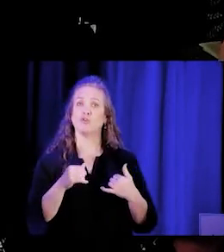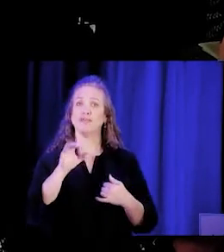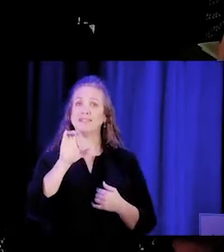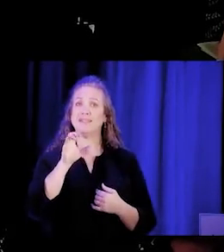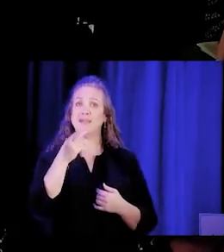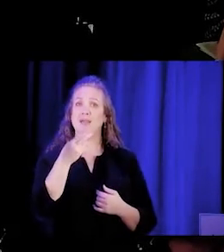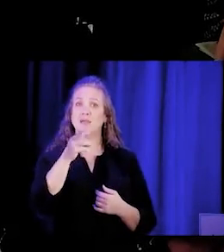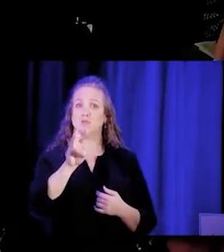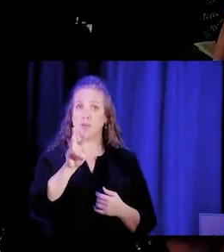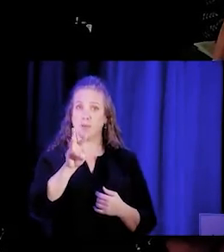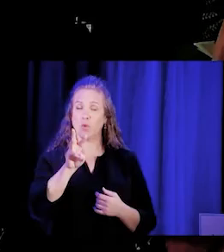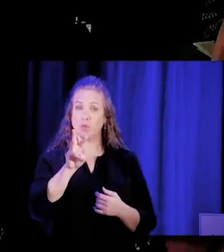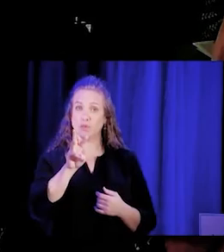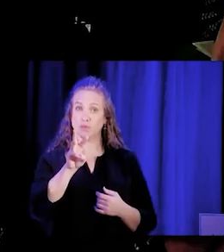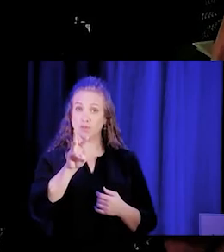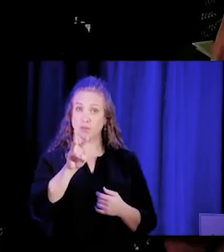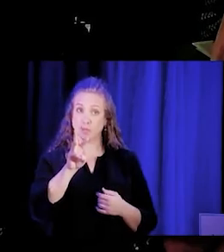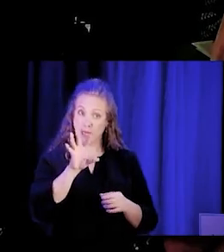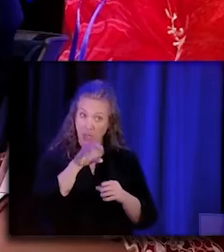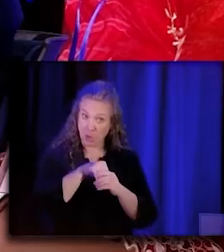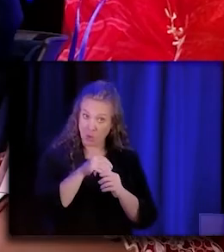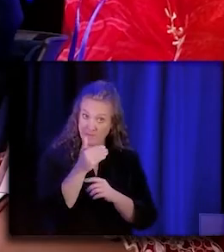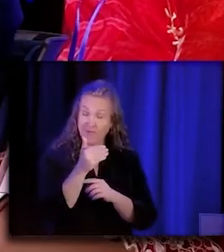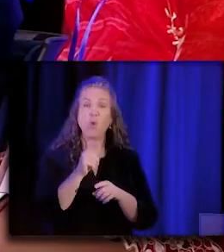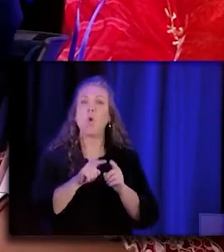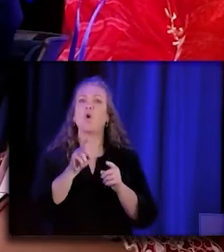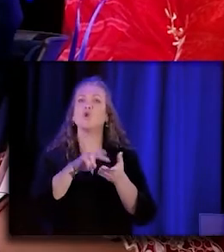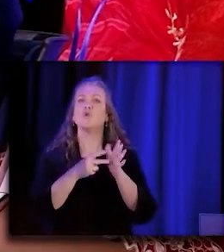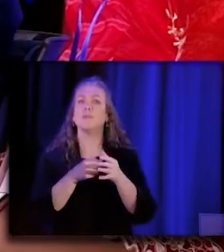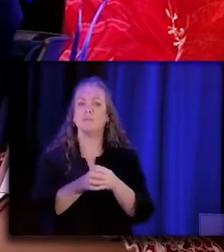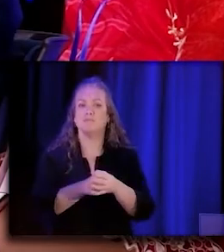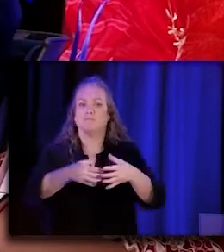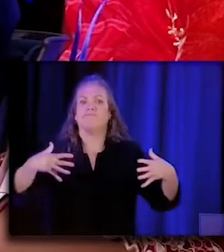including current CHWs, or is it new CHWs additional ones?